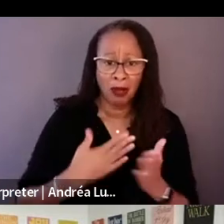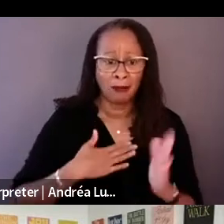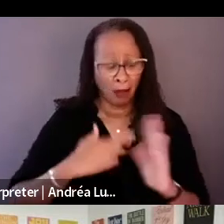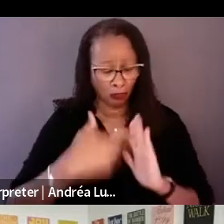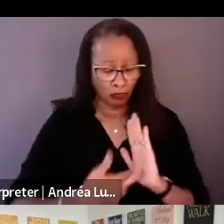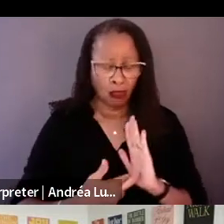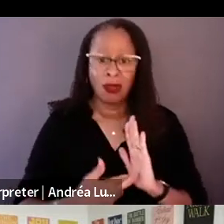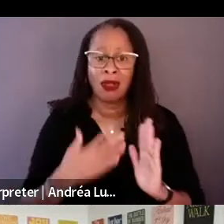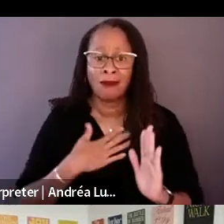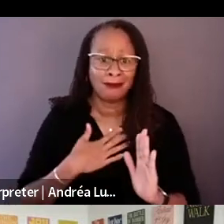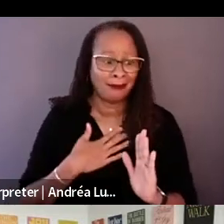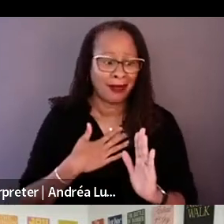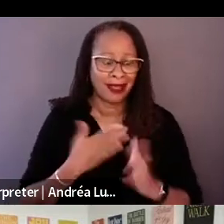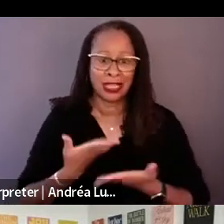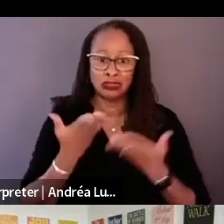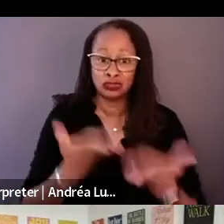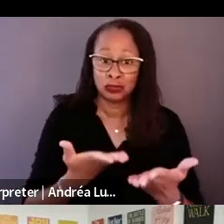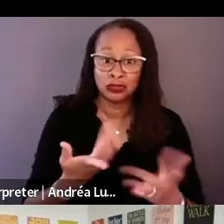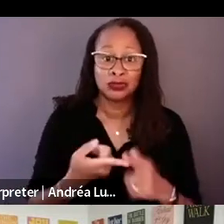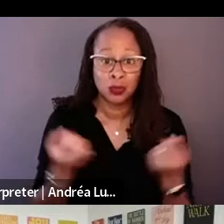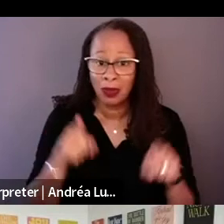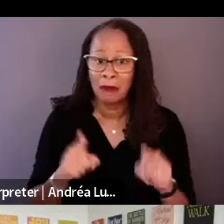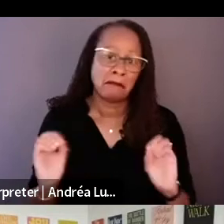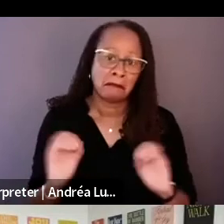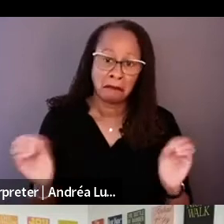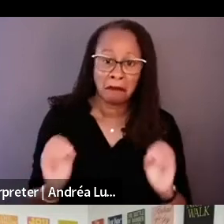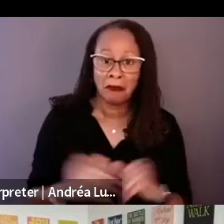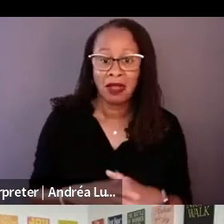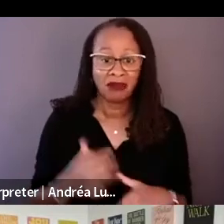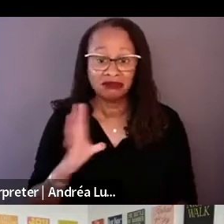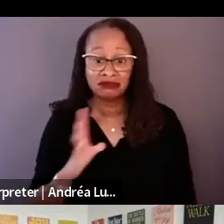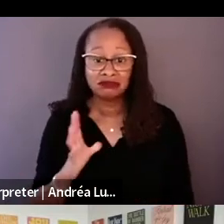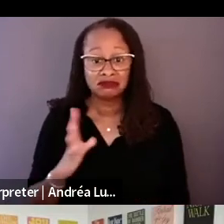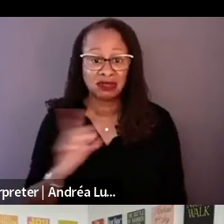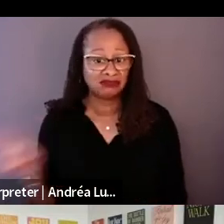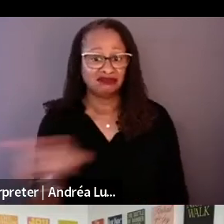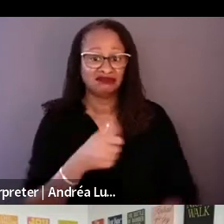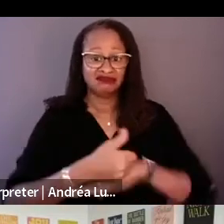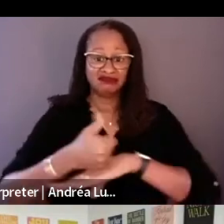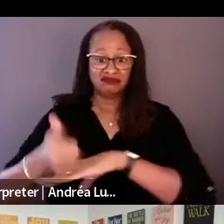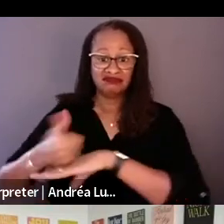I do remember driving home after a couple of two days of interviewing with Richard and talking with